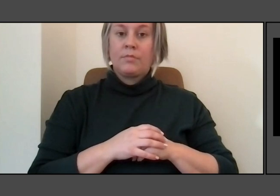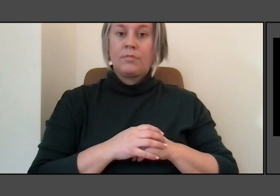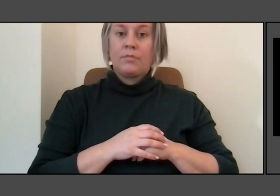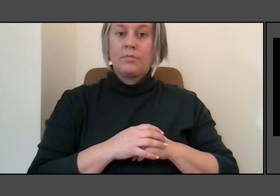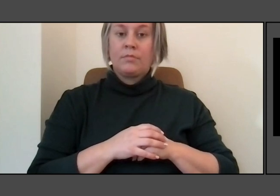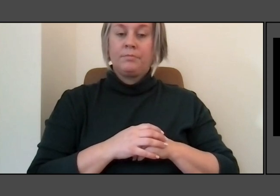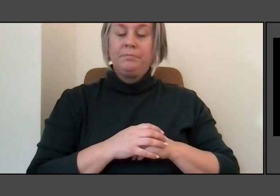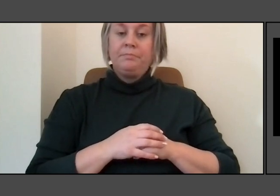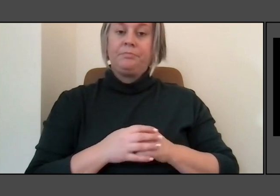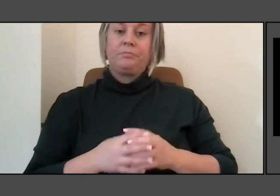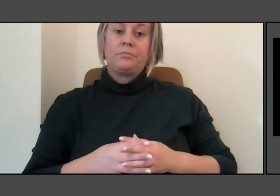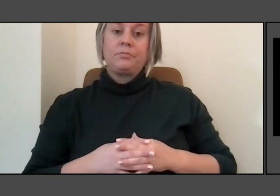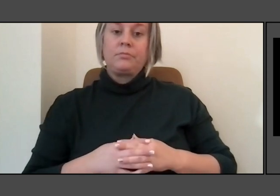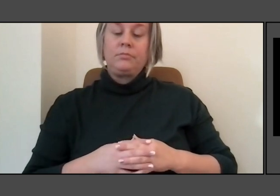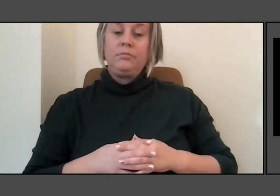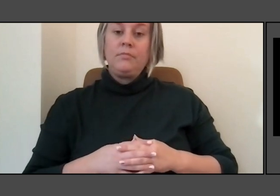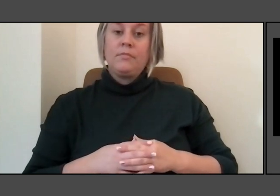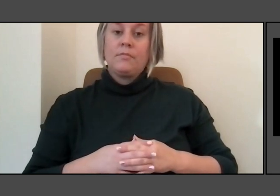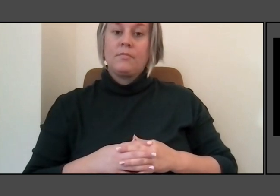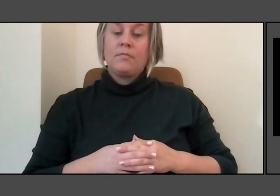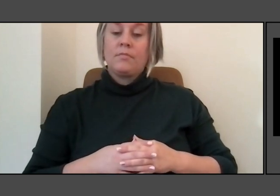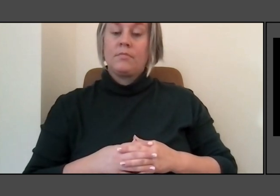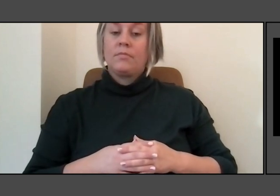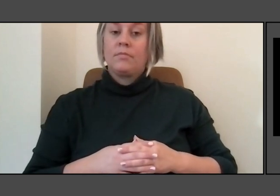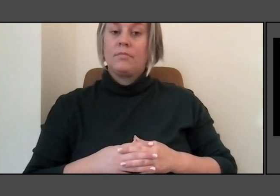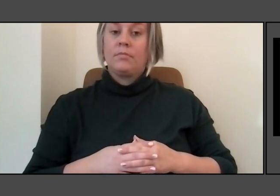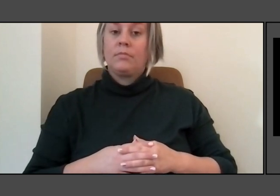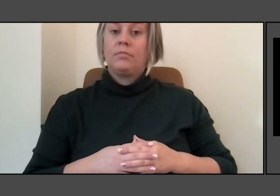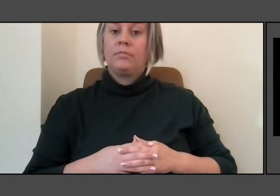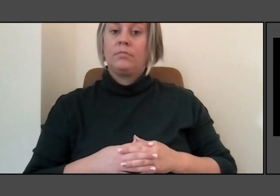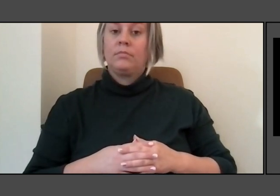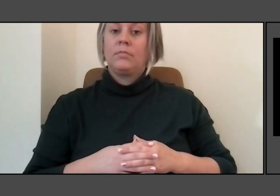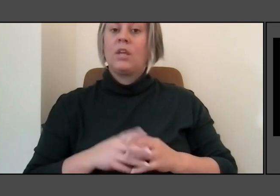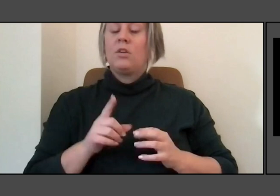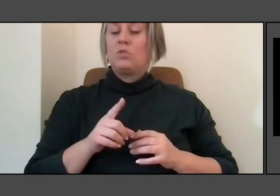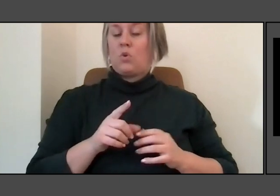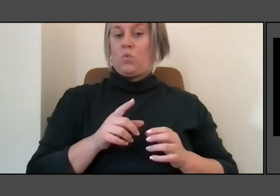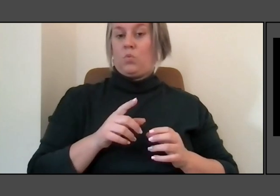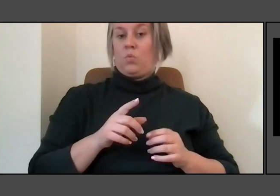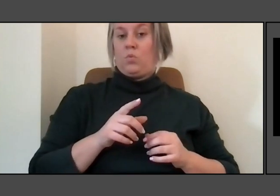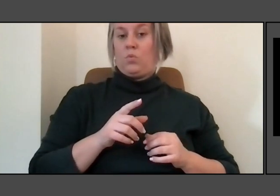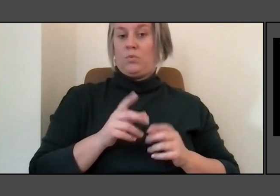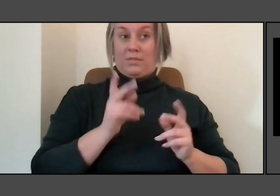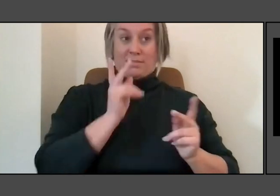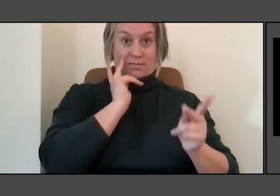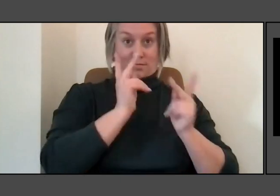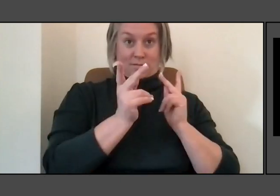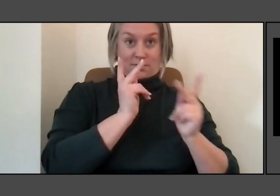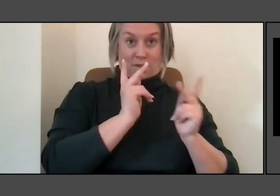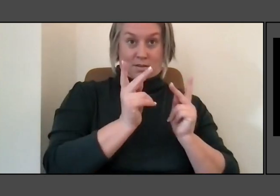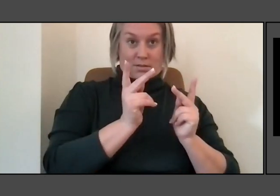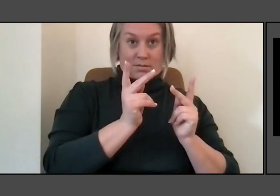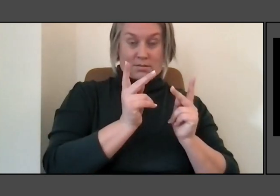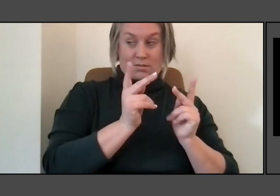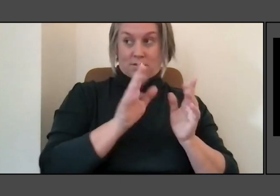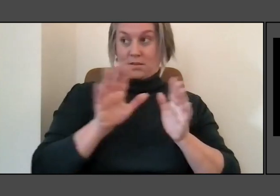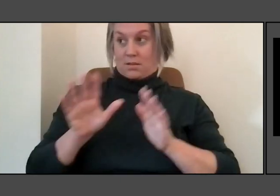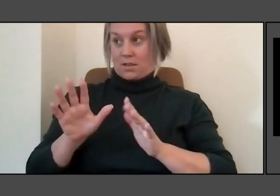or for instance, I relate what is a site and what is the natural world. I was brought in to Cape Disappointment.